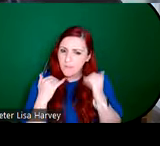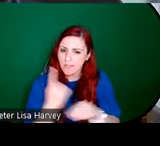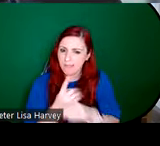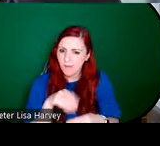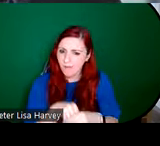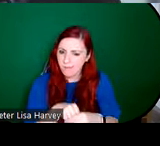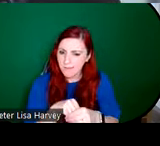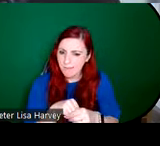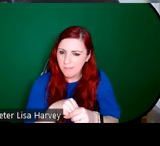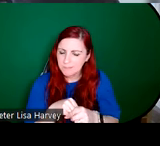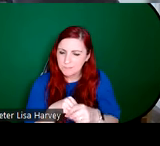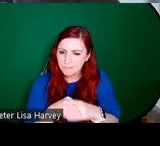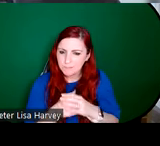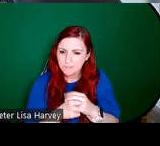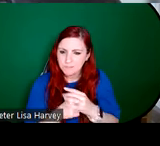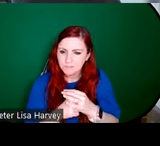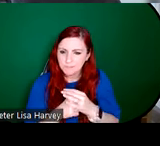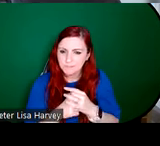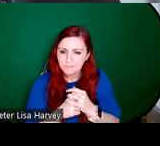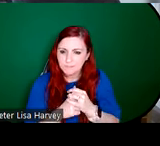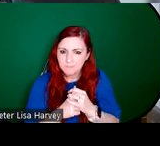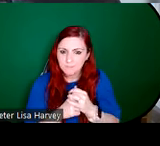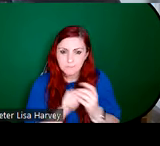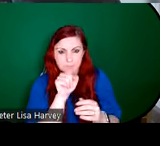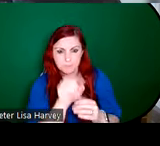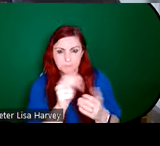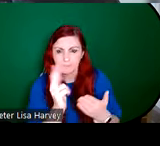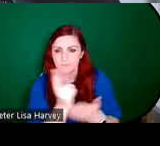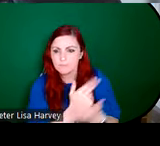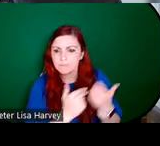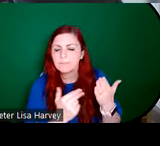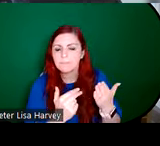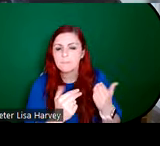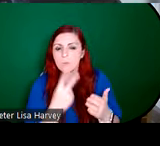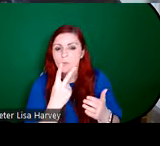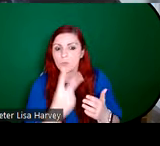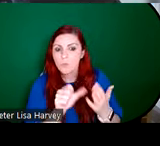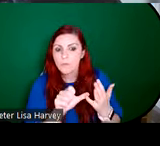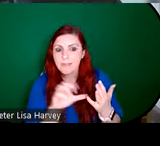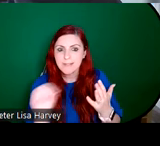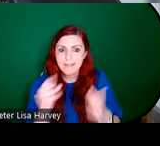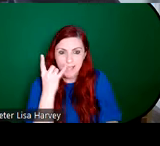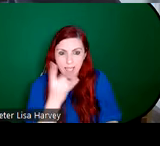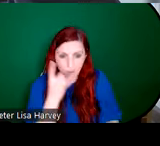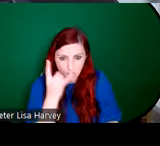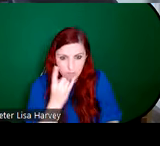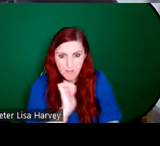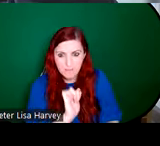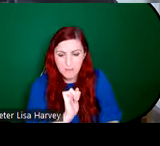here. So this design took 250 hours for him to make and he was paid £8 an hour